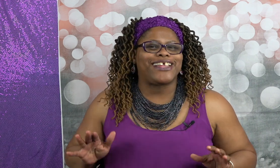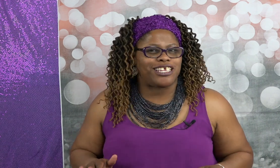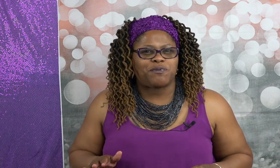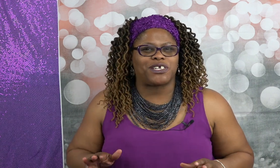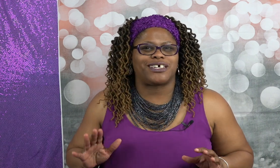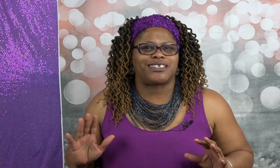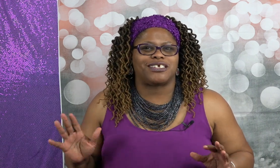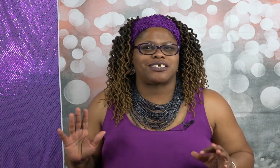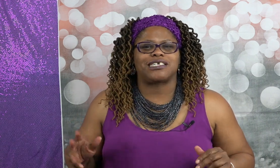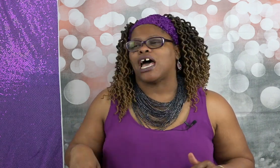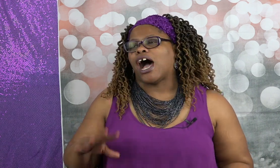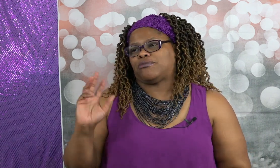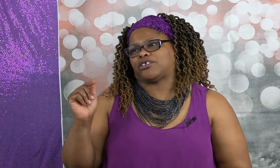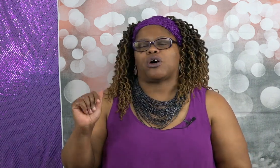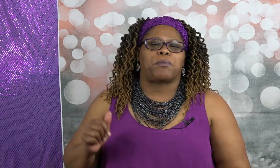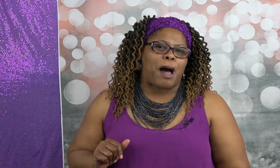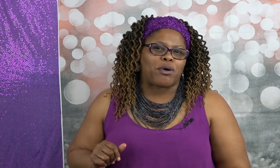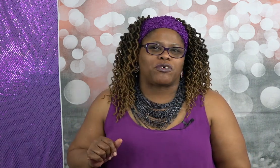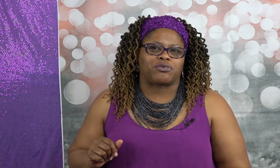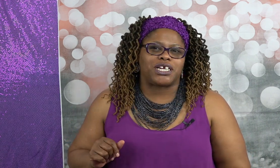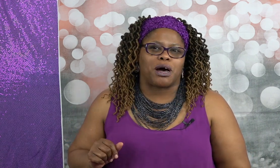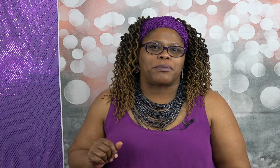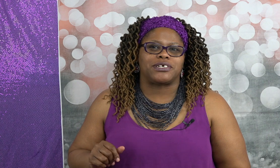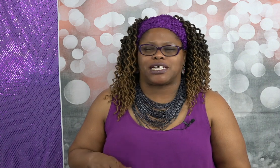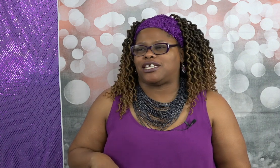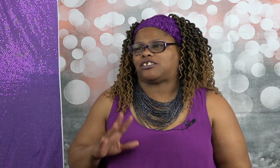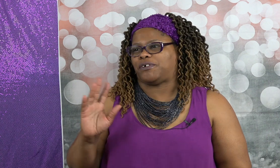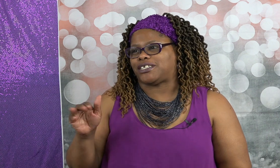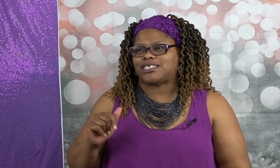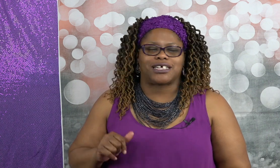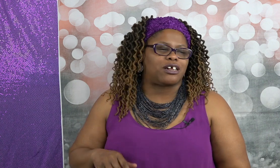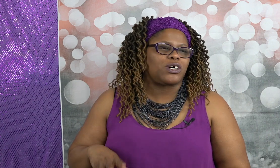differently than just I'm just gonna pop all three numbers and it's 50 cent or